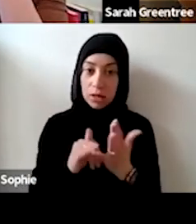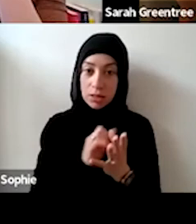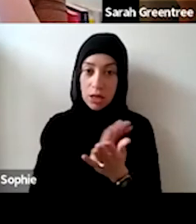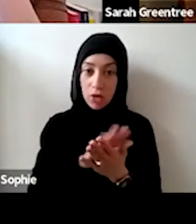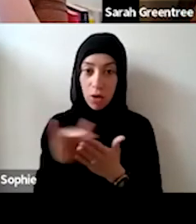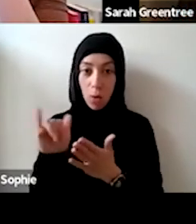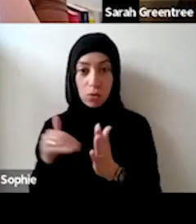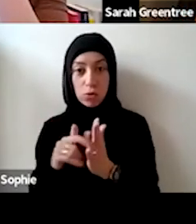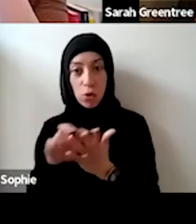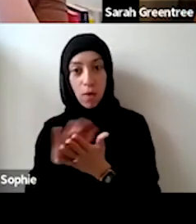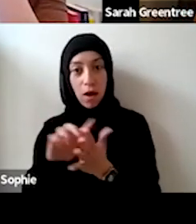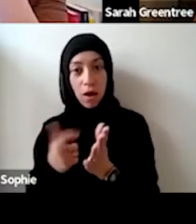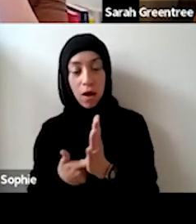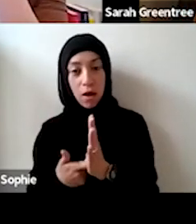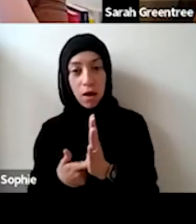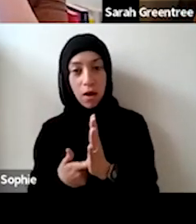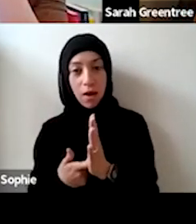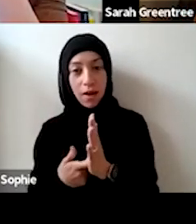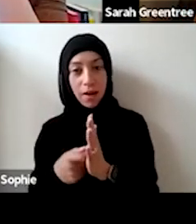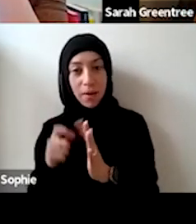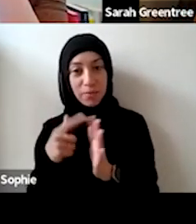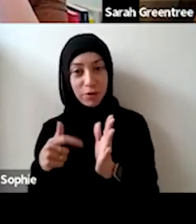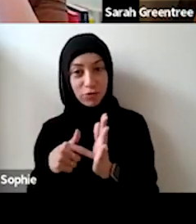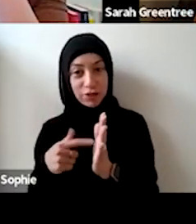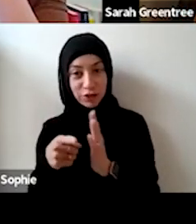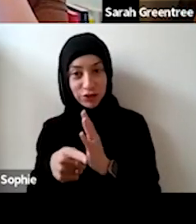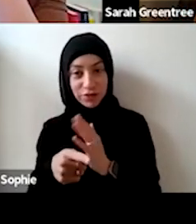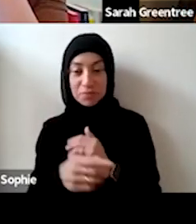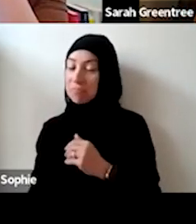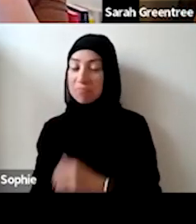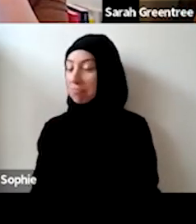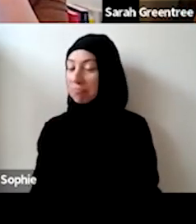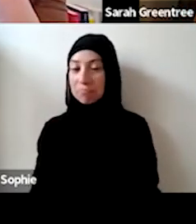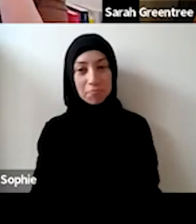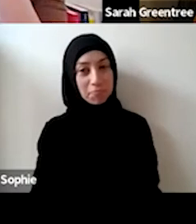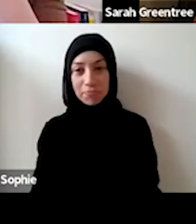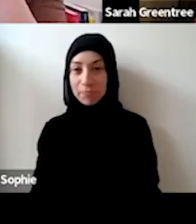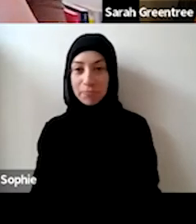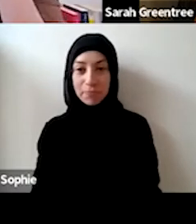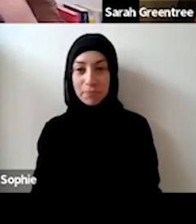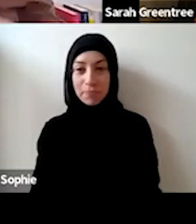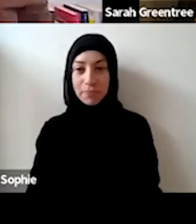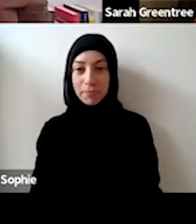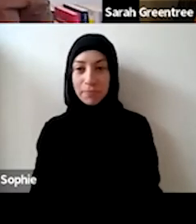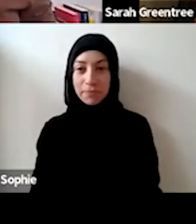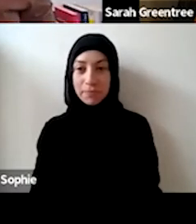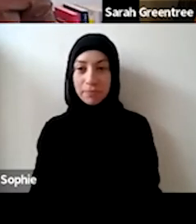Anything to add. Sarah also home, fish.